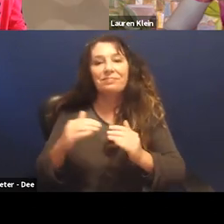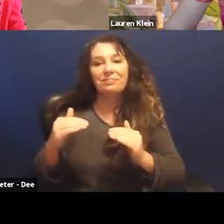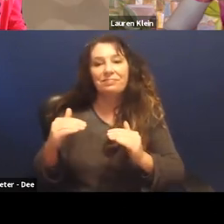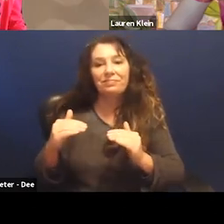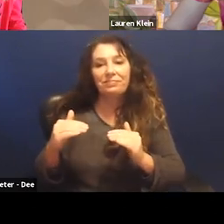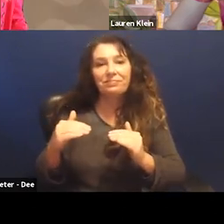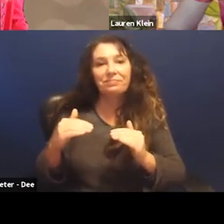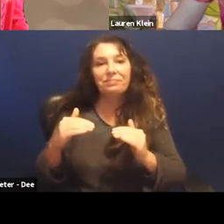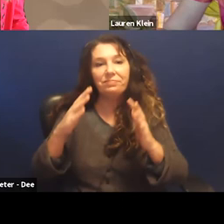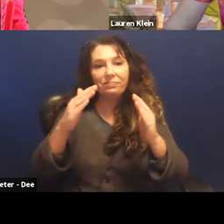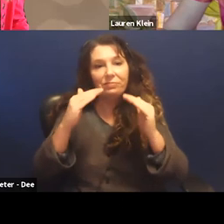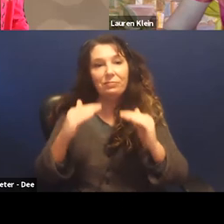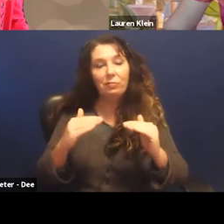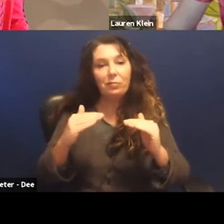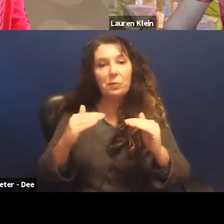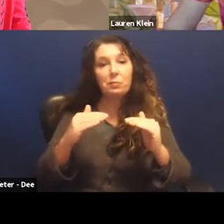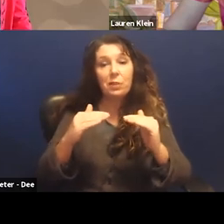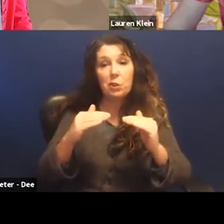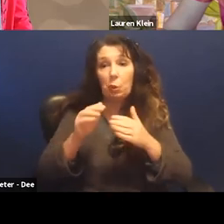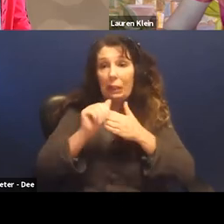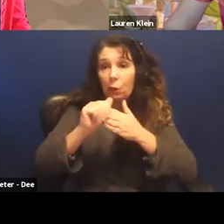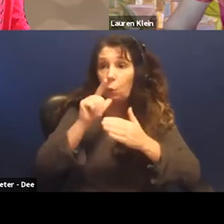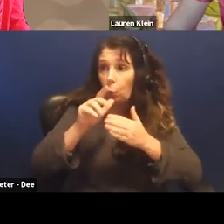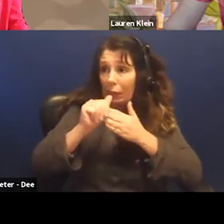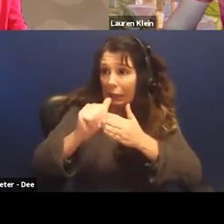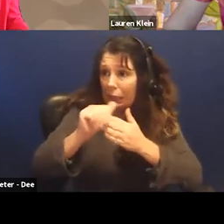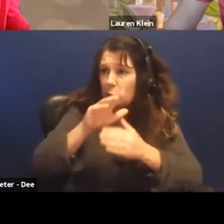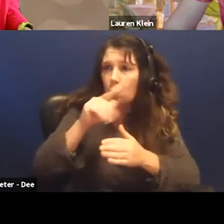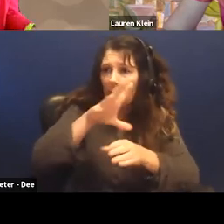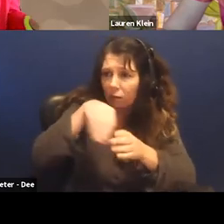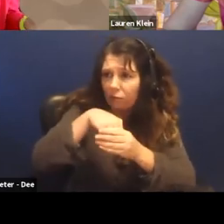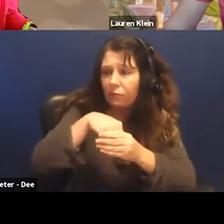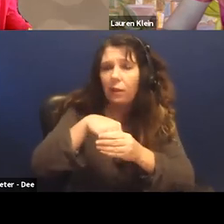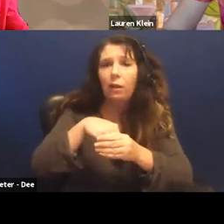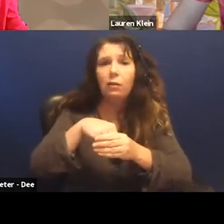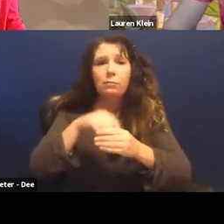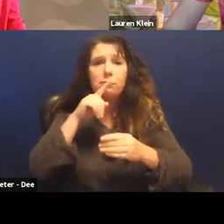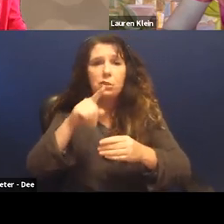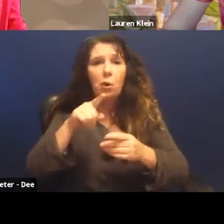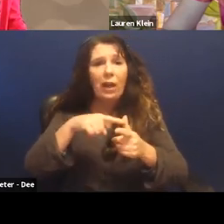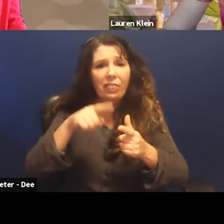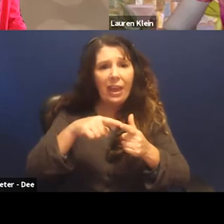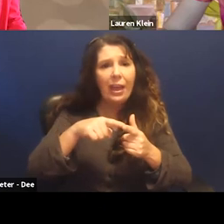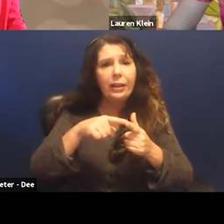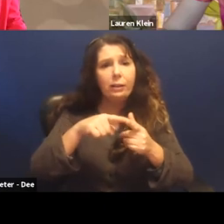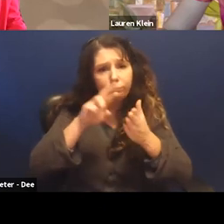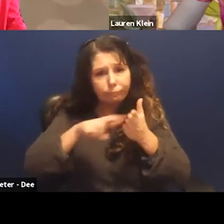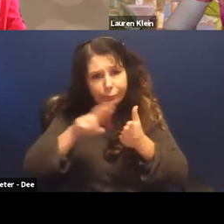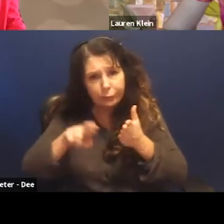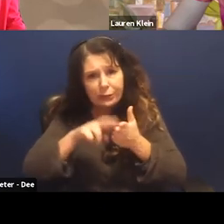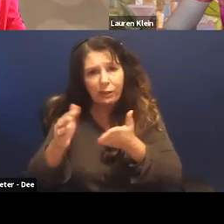To who leads the project to of course sort of production circulation and impact in the world.